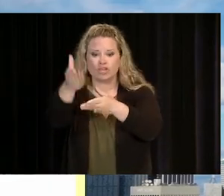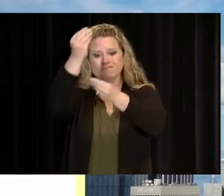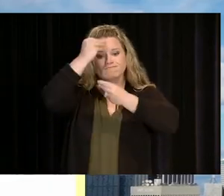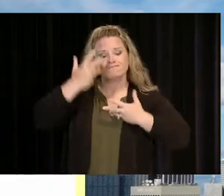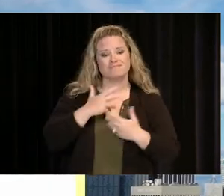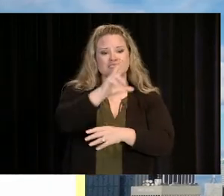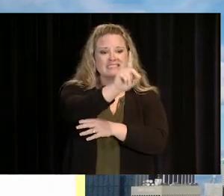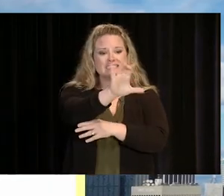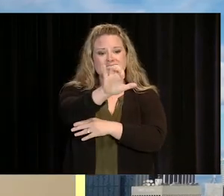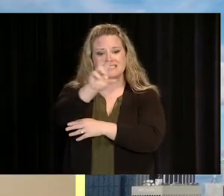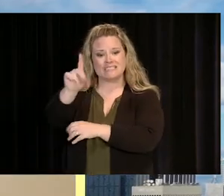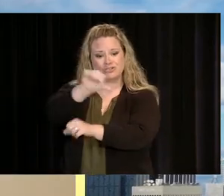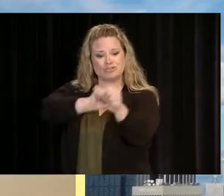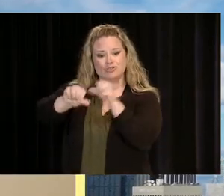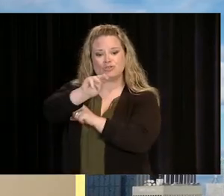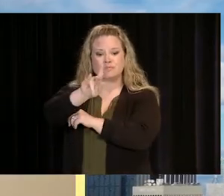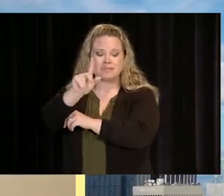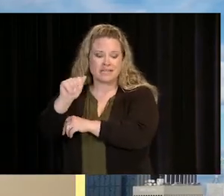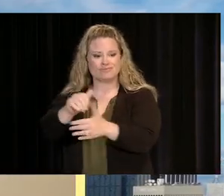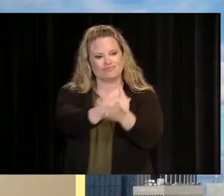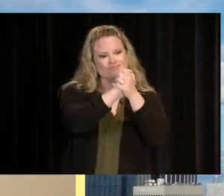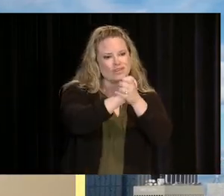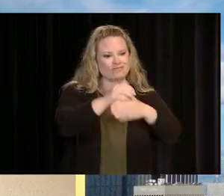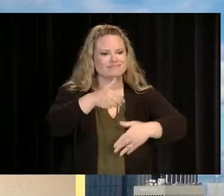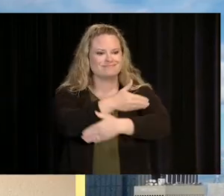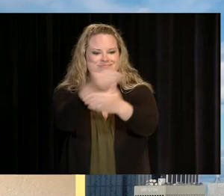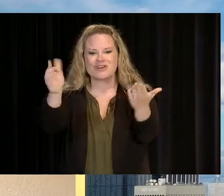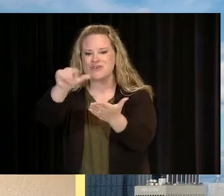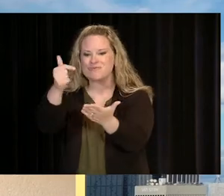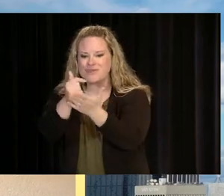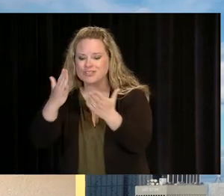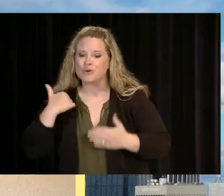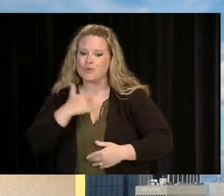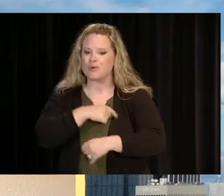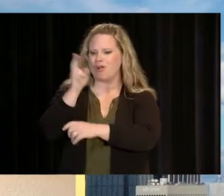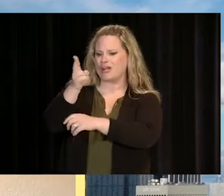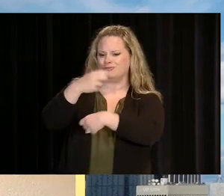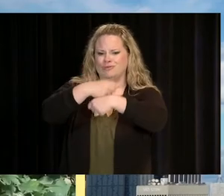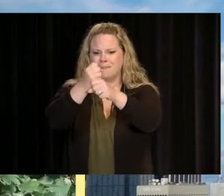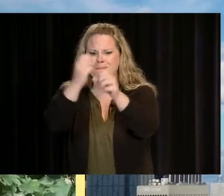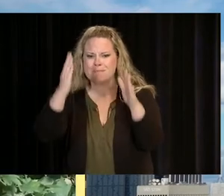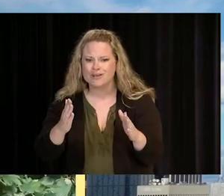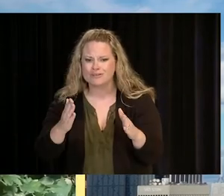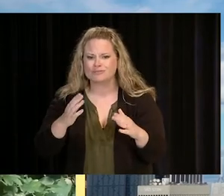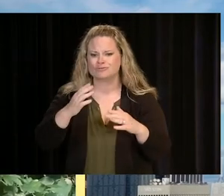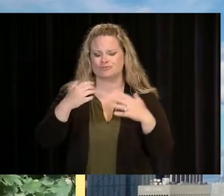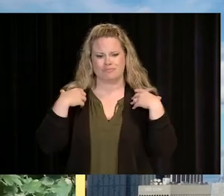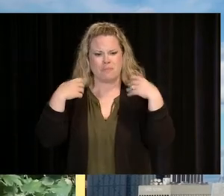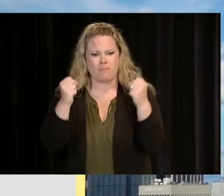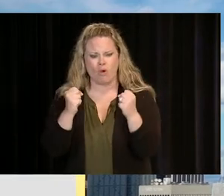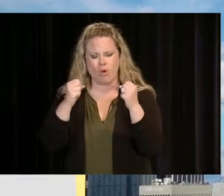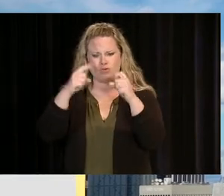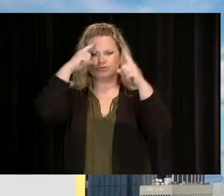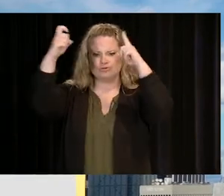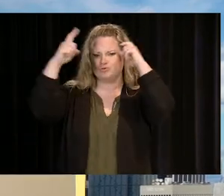AND THEN SHARE THEM WITH US. DCCCD ON SOCIAL MEDIA. CONGRATULATIONS, FELLOW GRADUATES. WE ARE HISTORY MAKERS. BE BOLD.